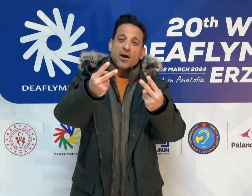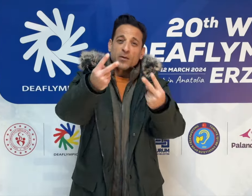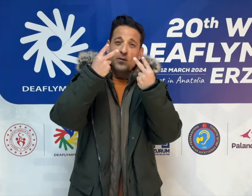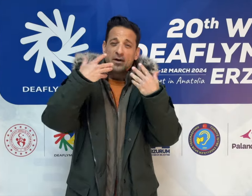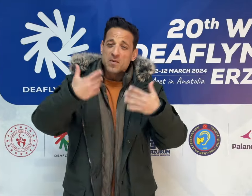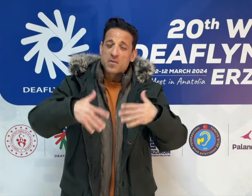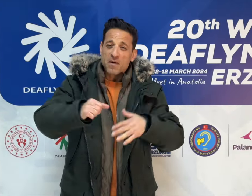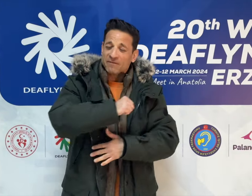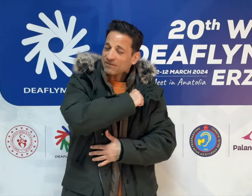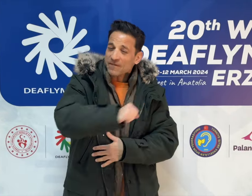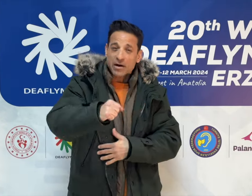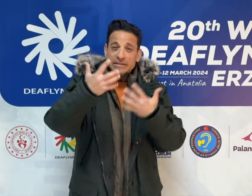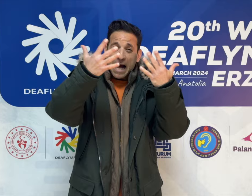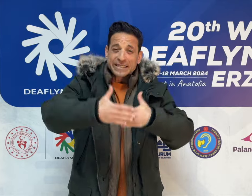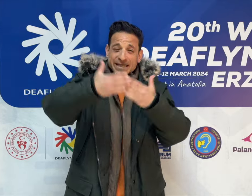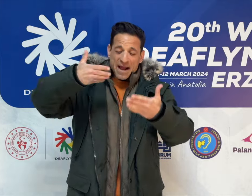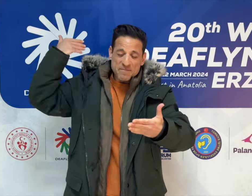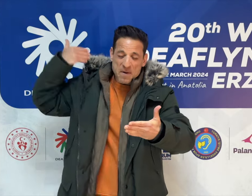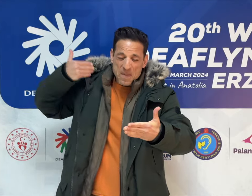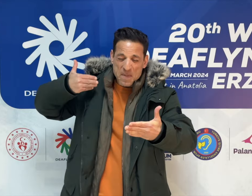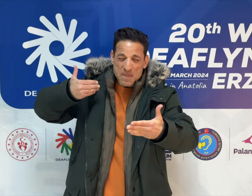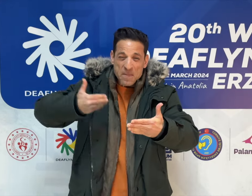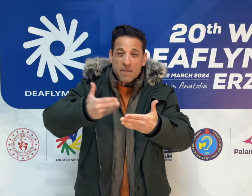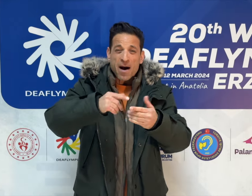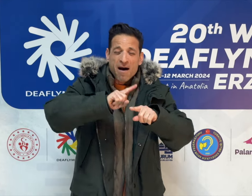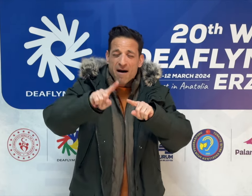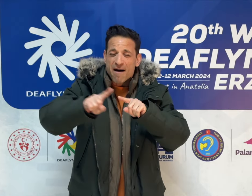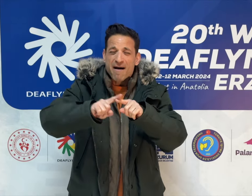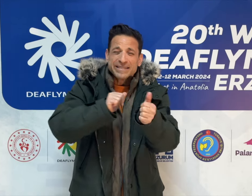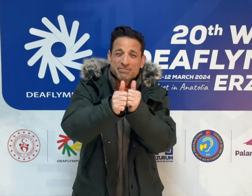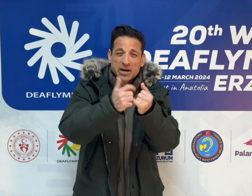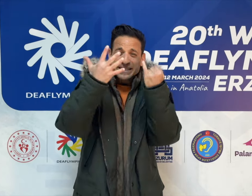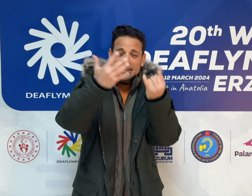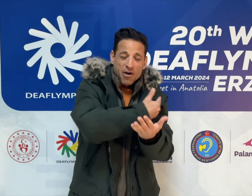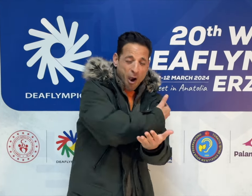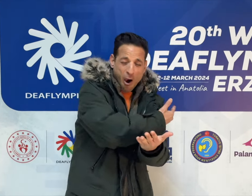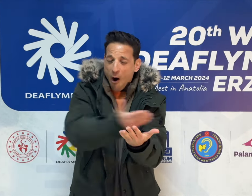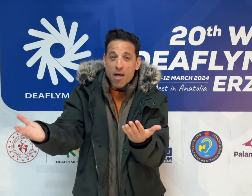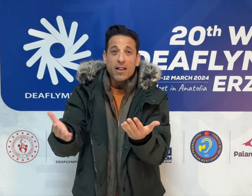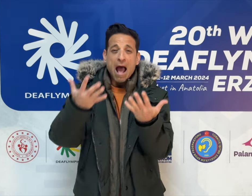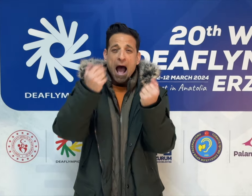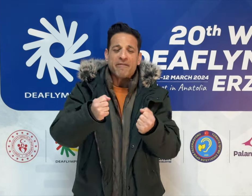[Memnos]: Thank you for watching us since the start of the 20th Winter Deaflympics! It's now Day 10 and we are fast approaching the end with